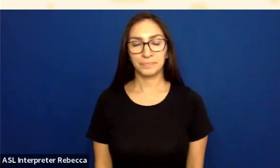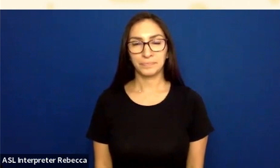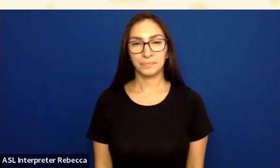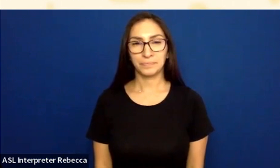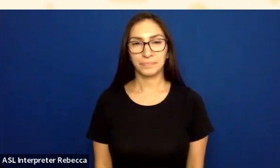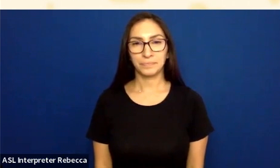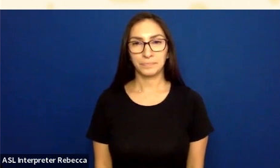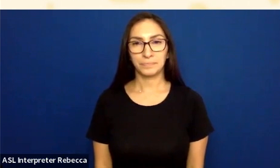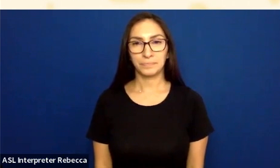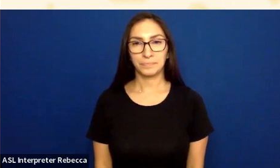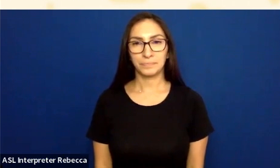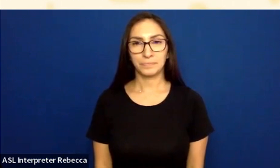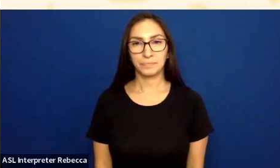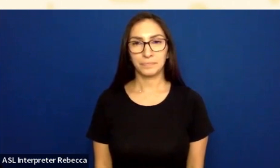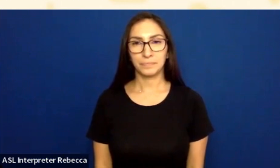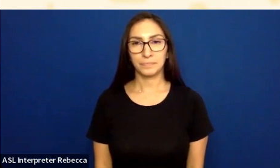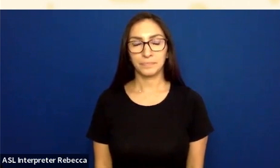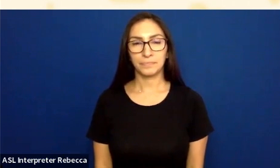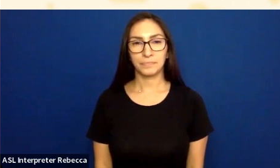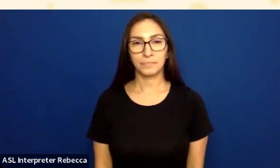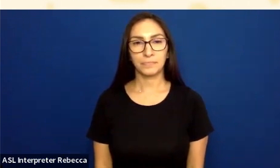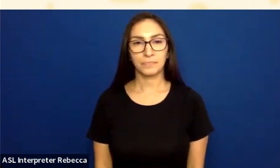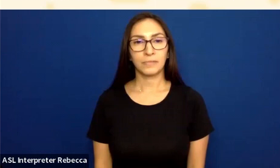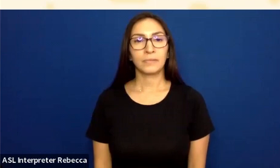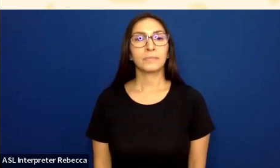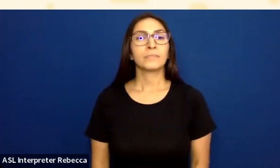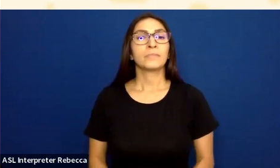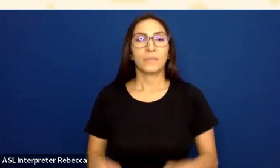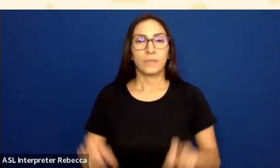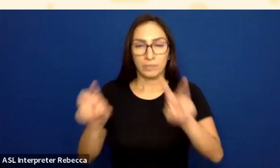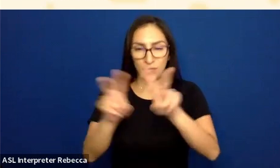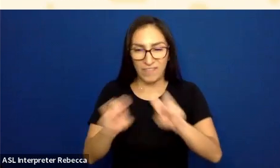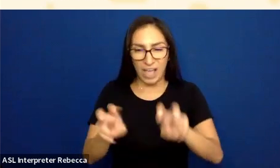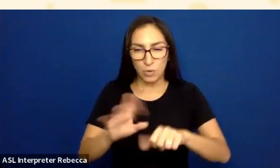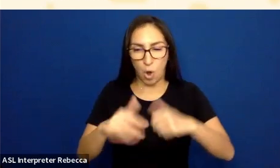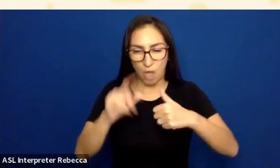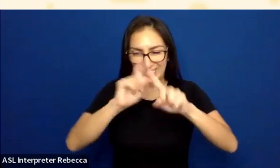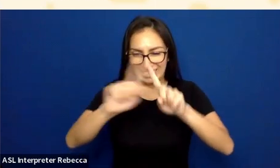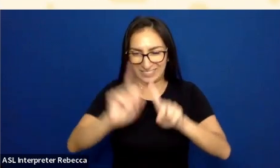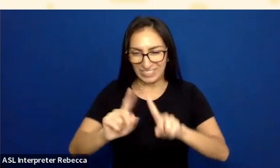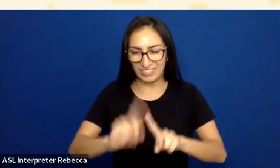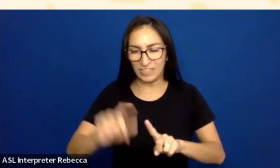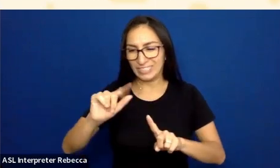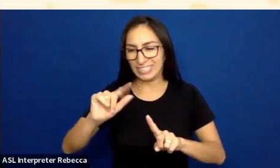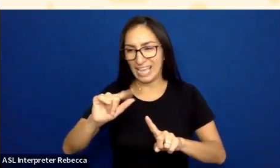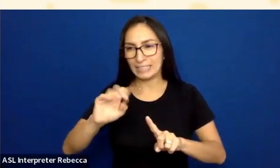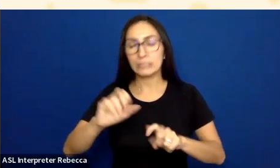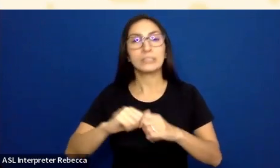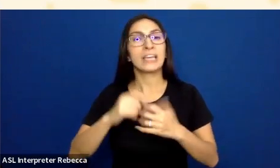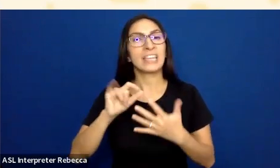So if we've got to evaluate all these states, and if it's two-thirds of the things that I've talked about in terms of numbers,